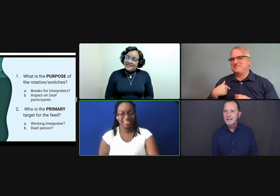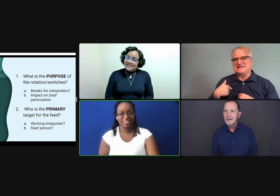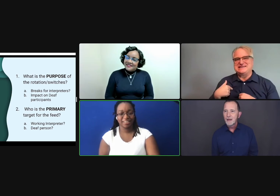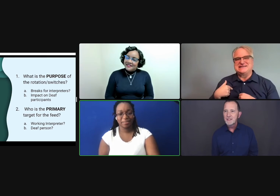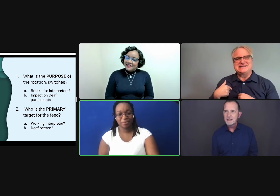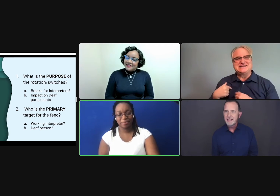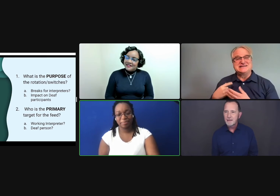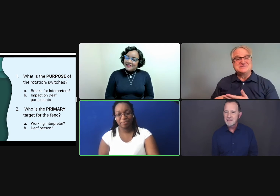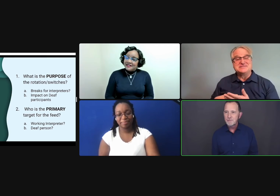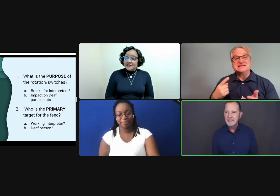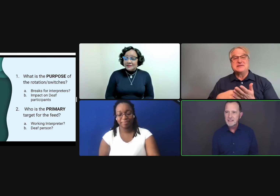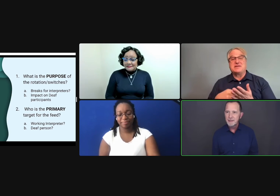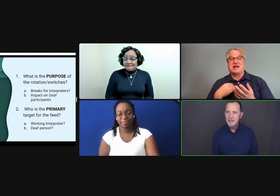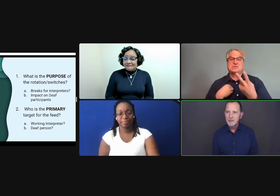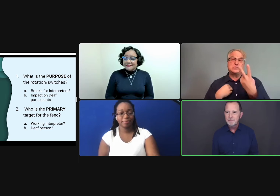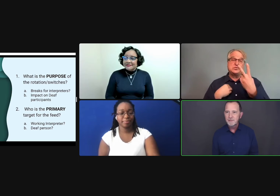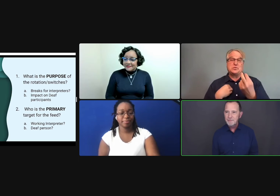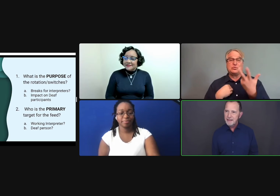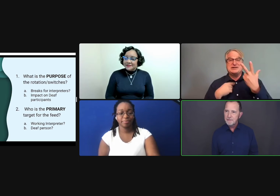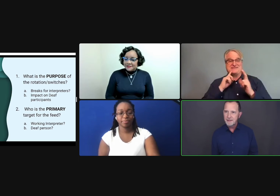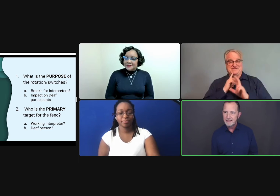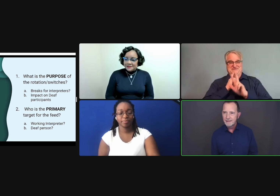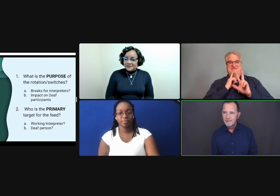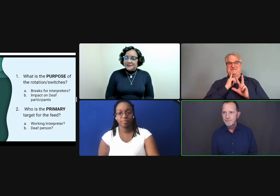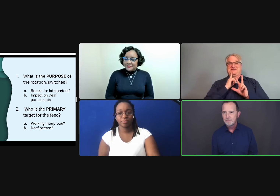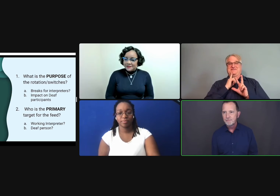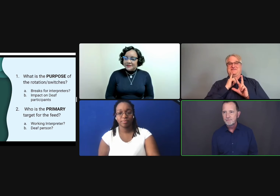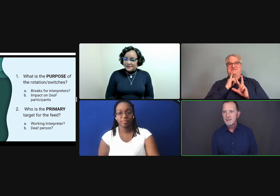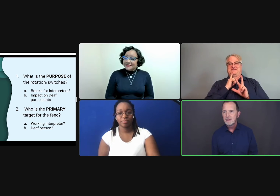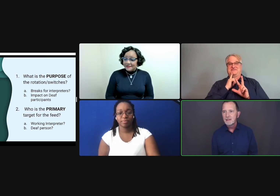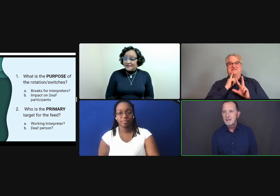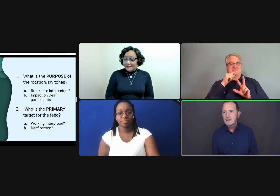I wish sometimes that there would be somebody who could provide me a feed.